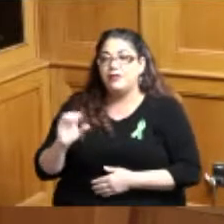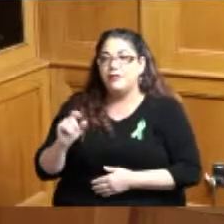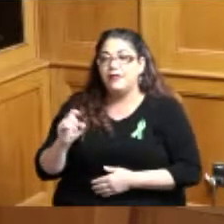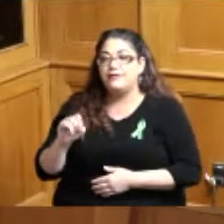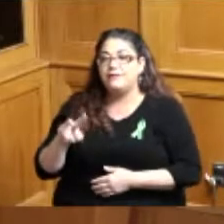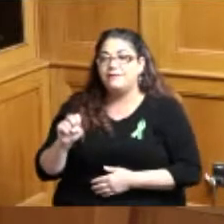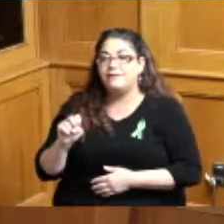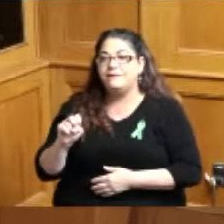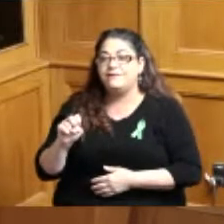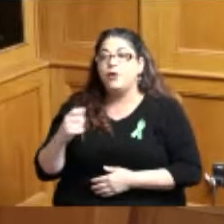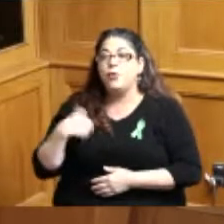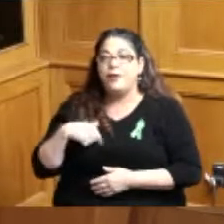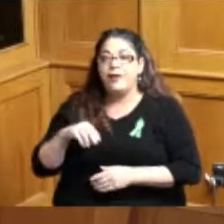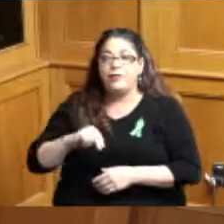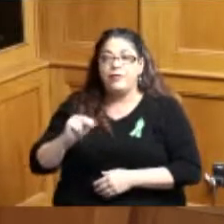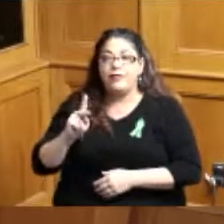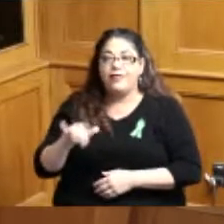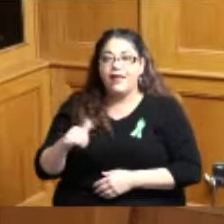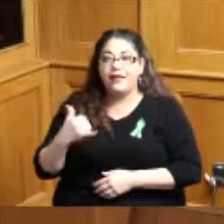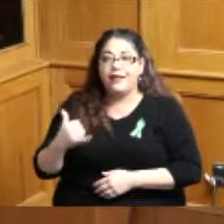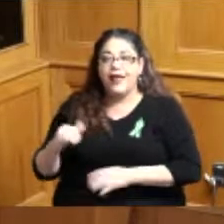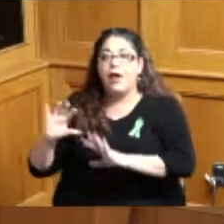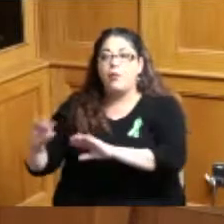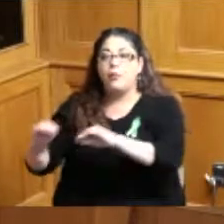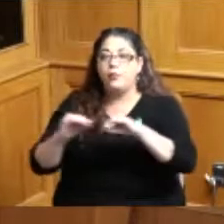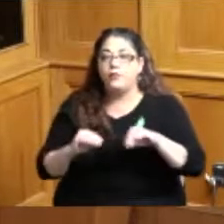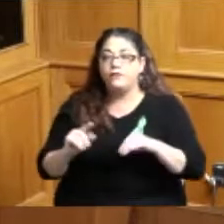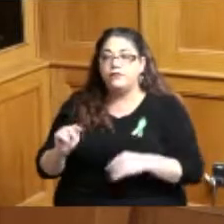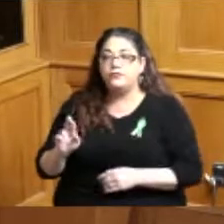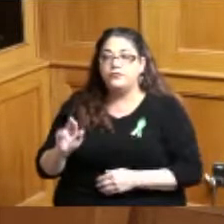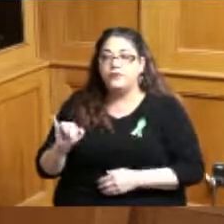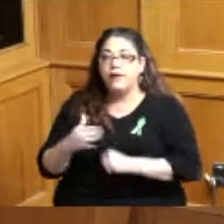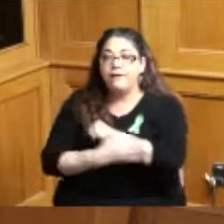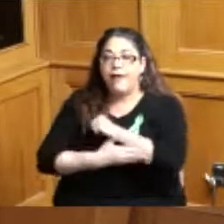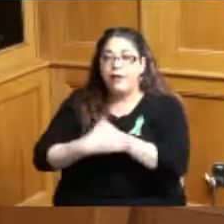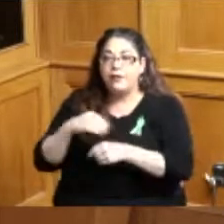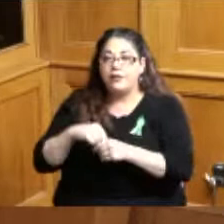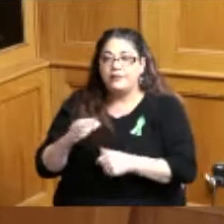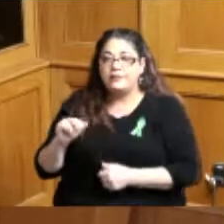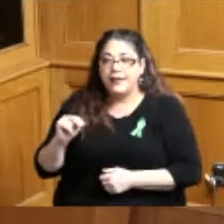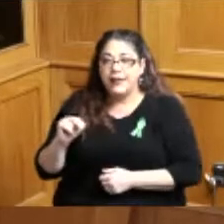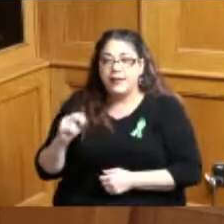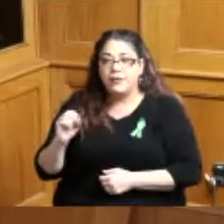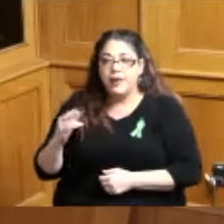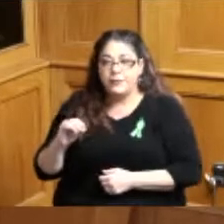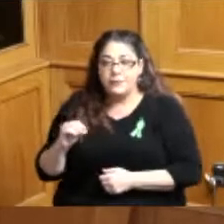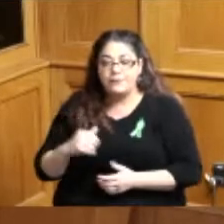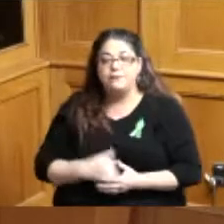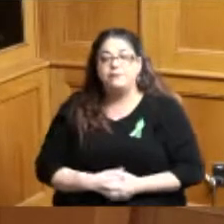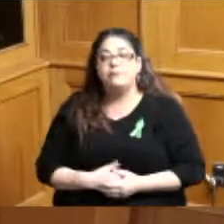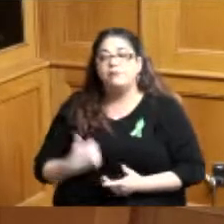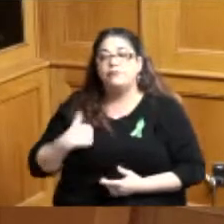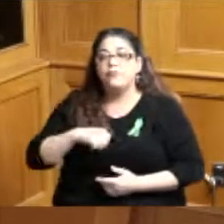location to the tri county area in Cincinnati Ohio we are a non-profit organization with